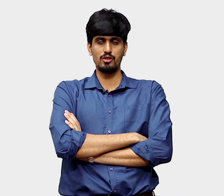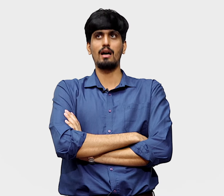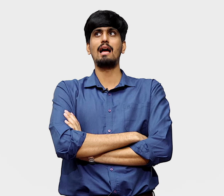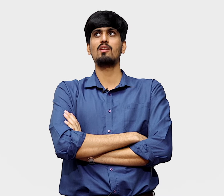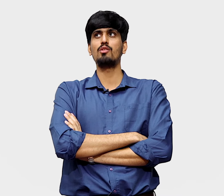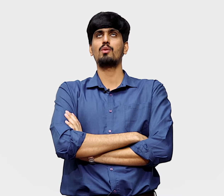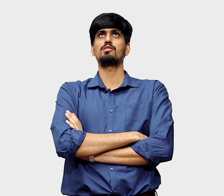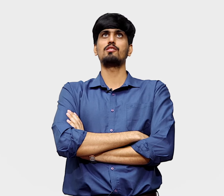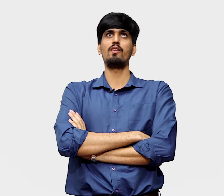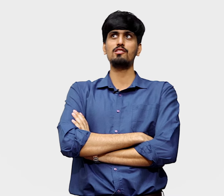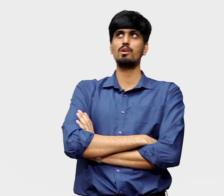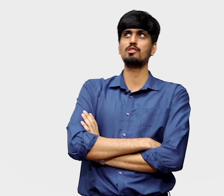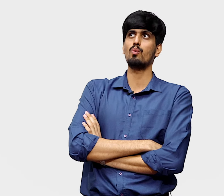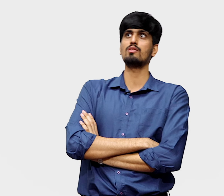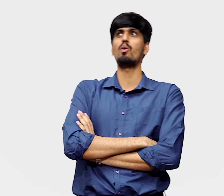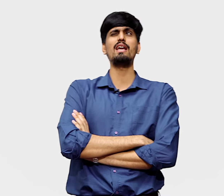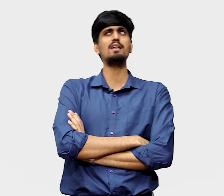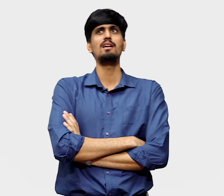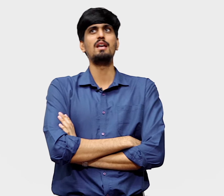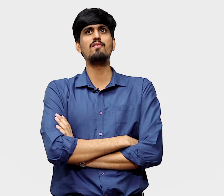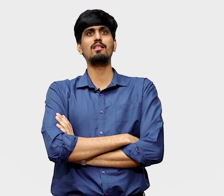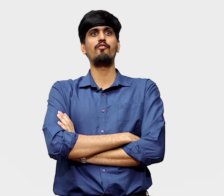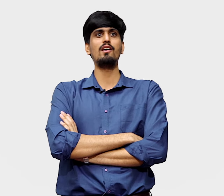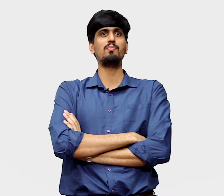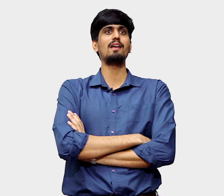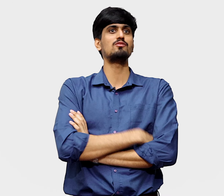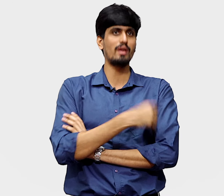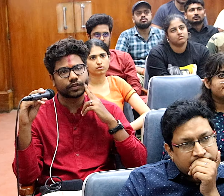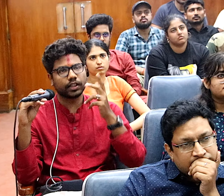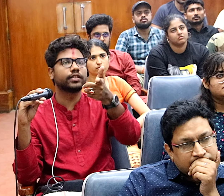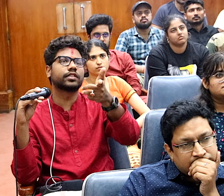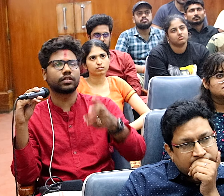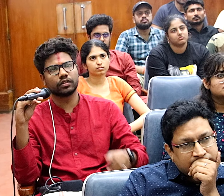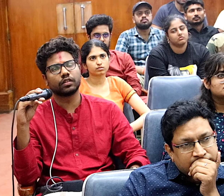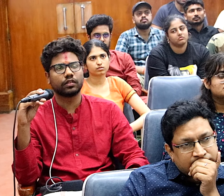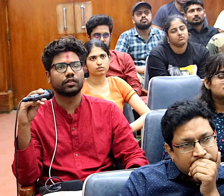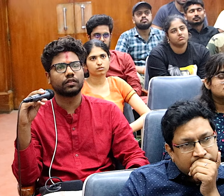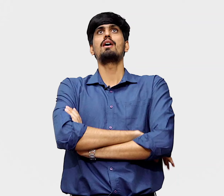Sure, I'll answer both your questions. First question was why even in the first place do we have these kinds of products?